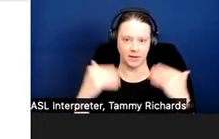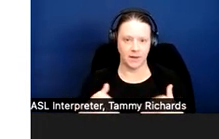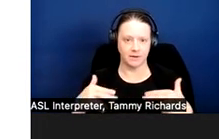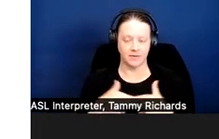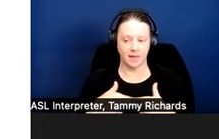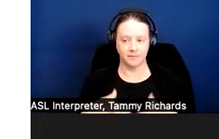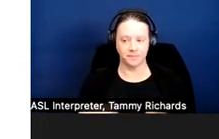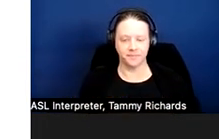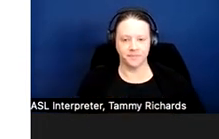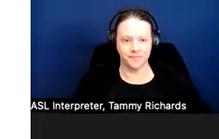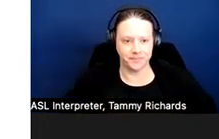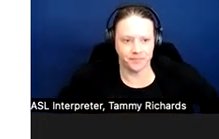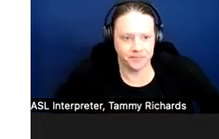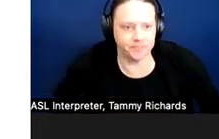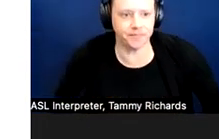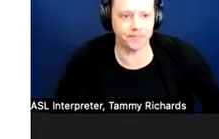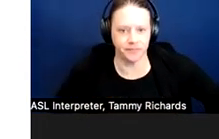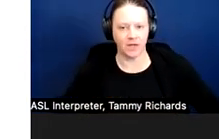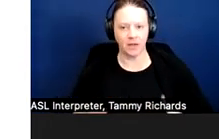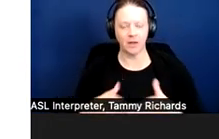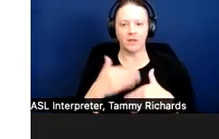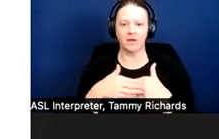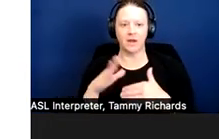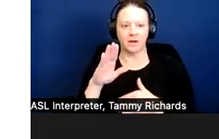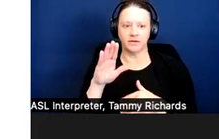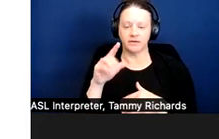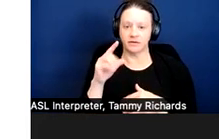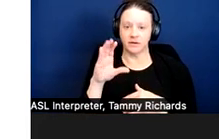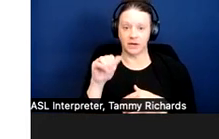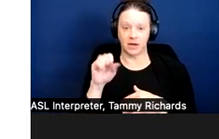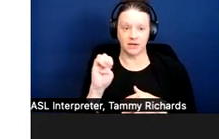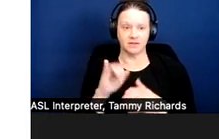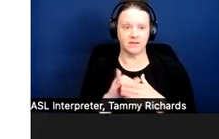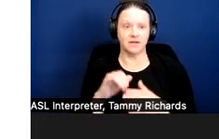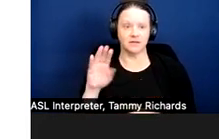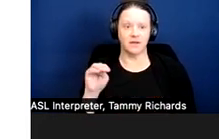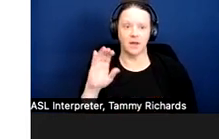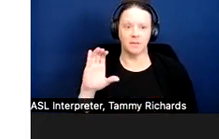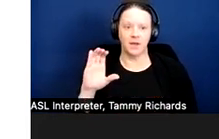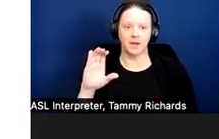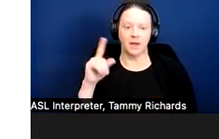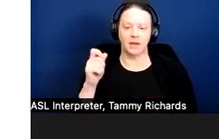The next case is McGary versus City of Portland, also a Ninth Circuit case.